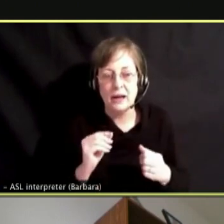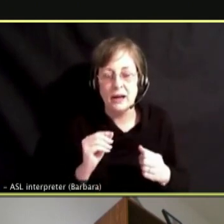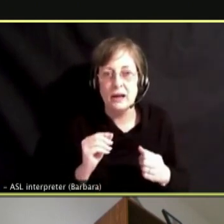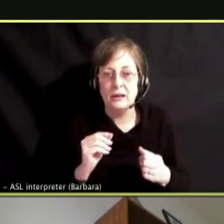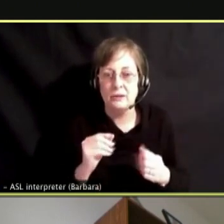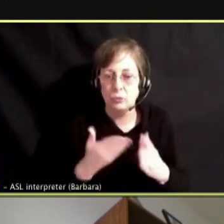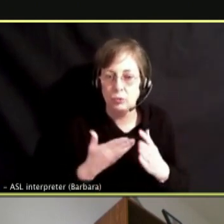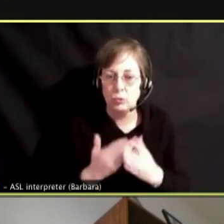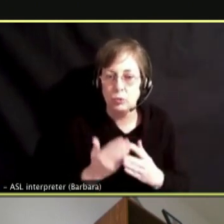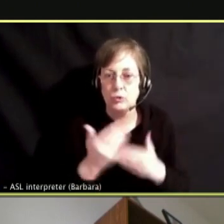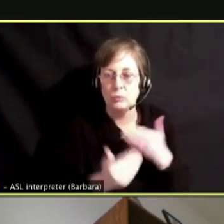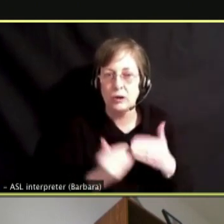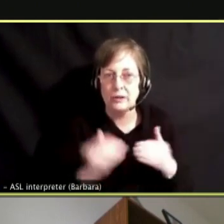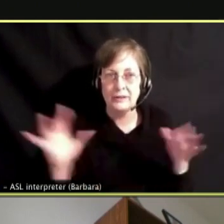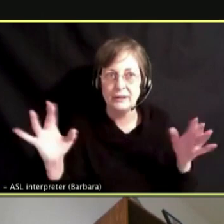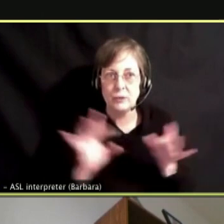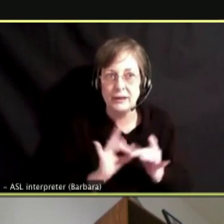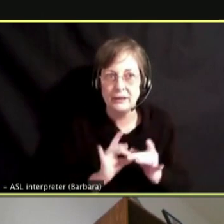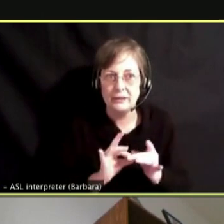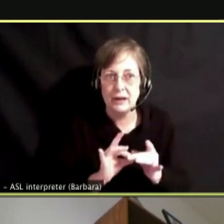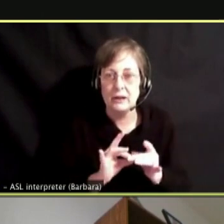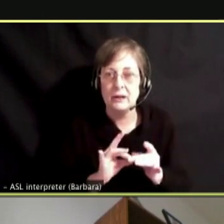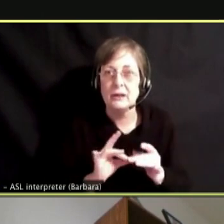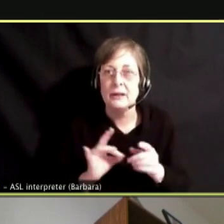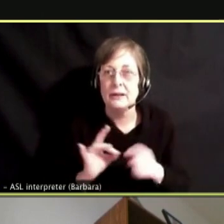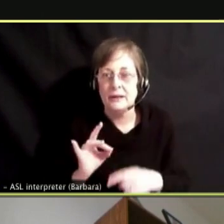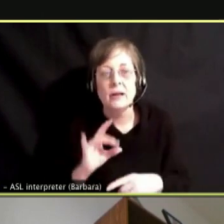TALK TO YOUR KIDS ABOUT MENTAL HEALTH.